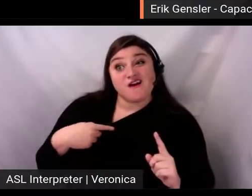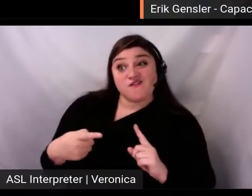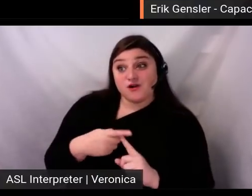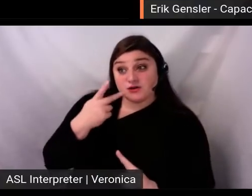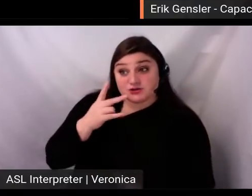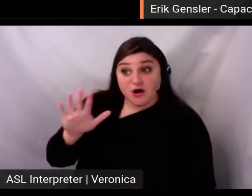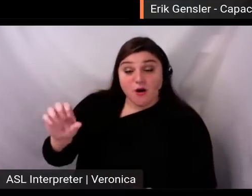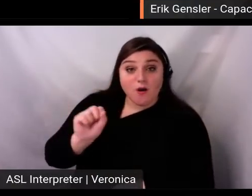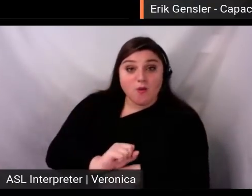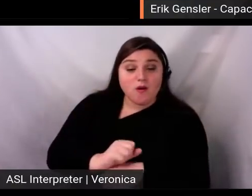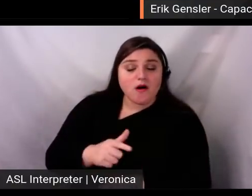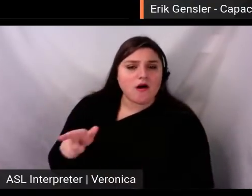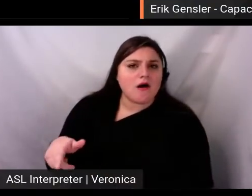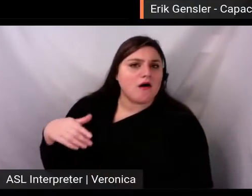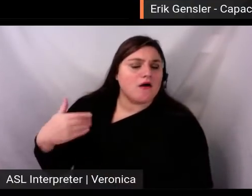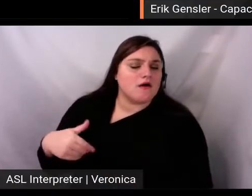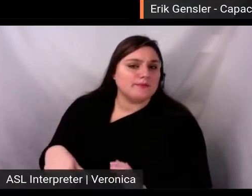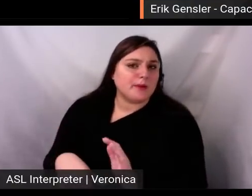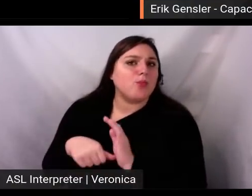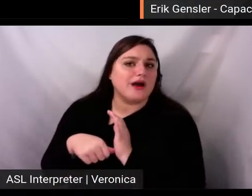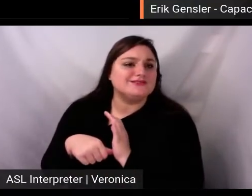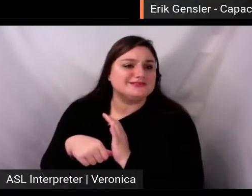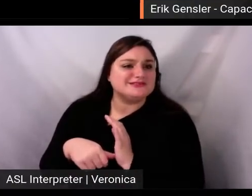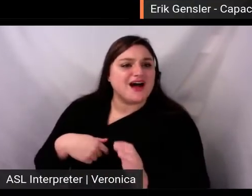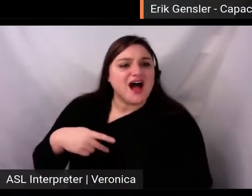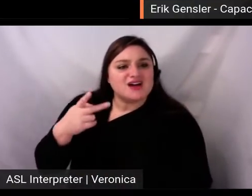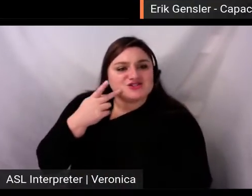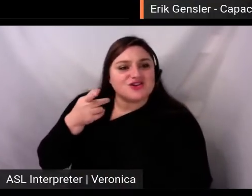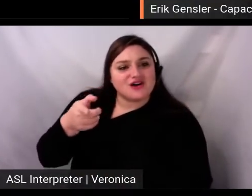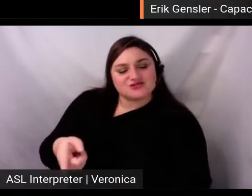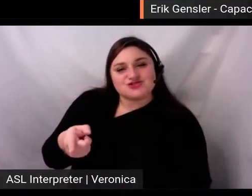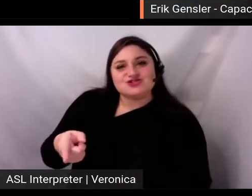particularly with how she used Instagram to stoke evangelism. And you